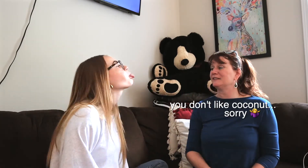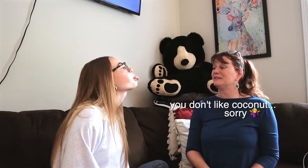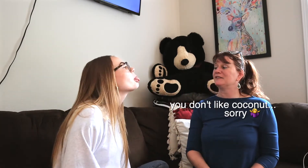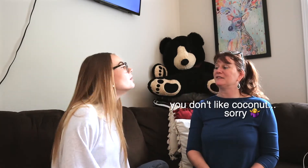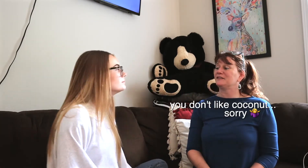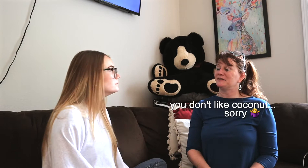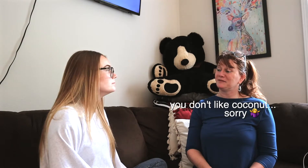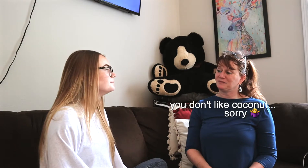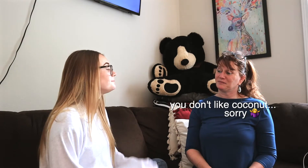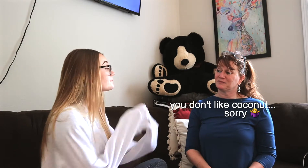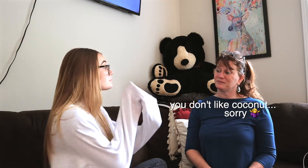*blows raspberry*